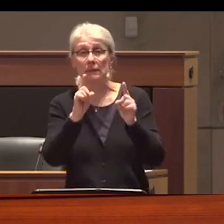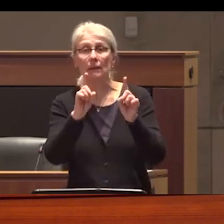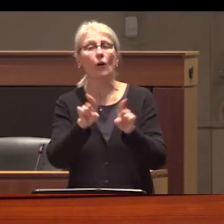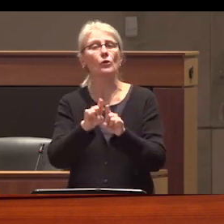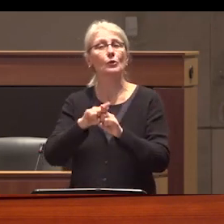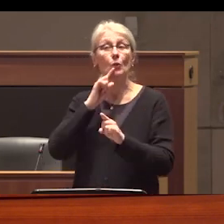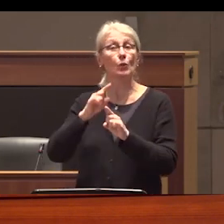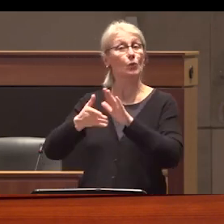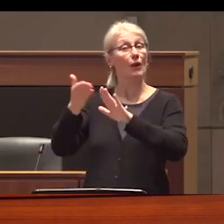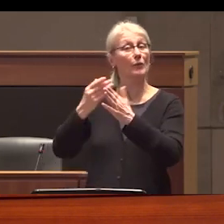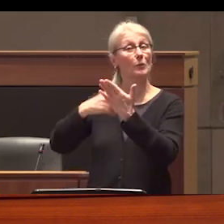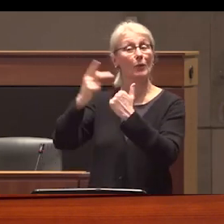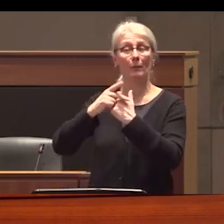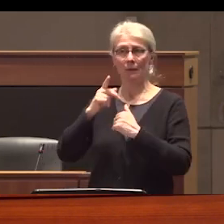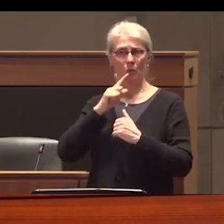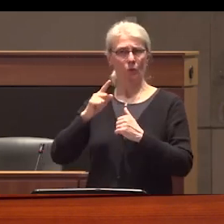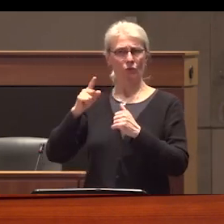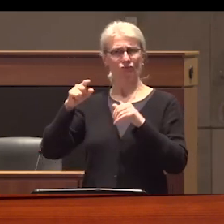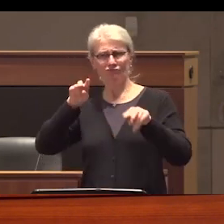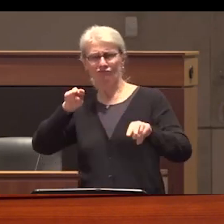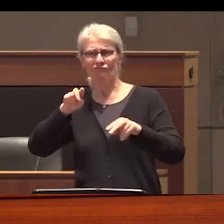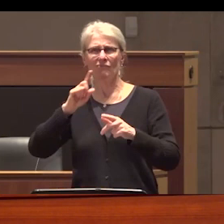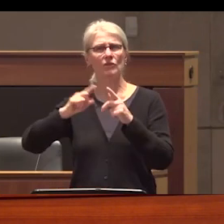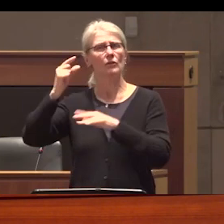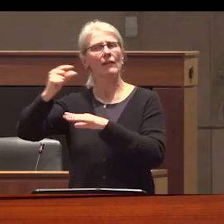system that assigns government representatives to intervene when treatment centers depart from